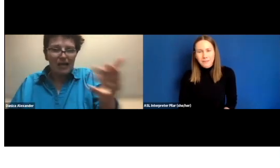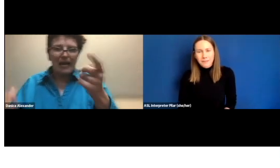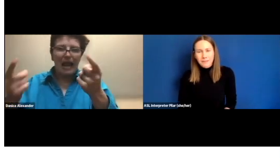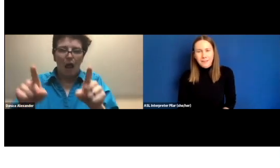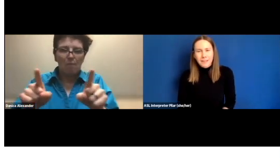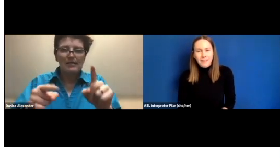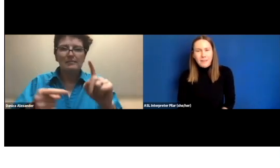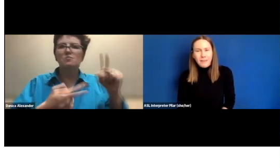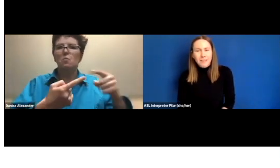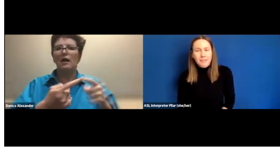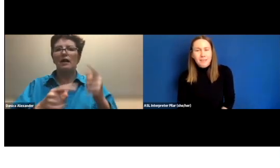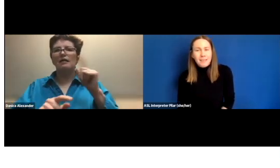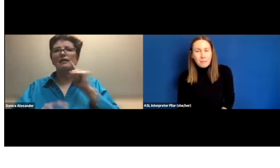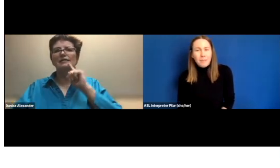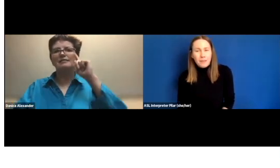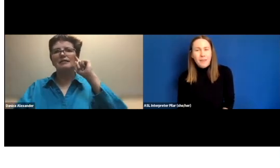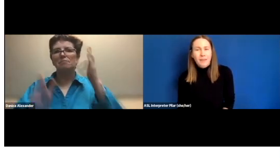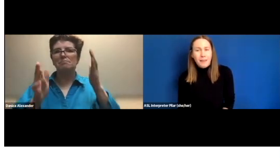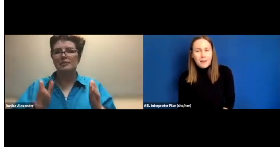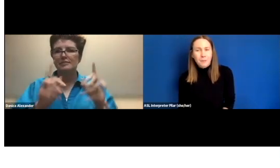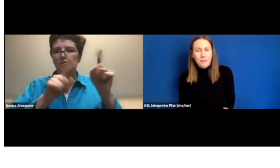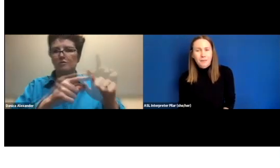I felt they're open to communication."